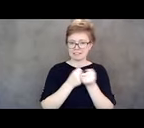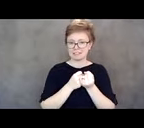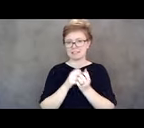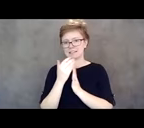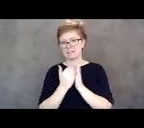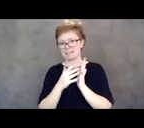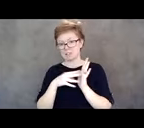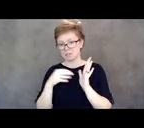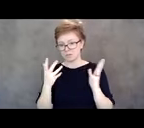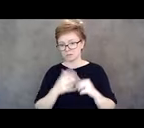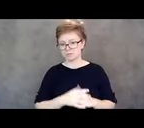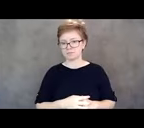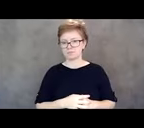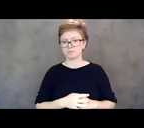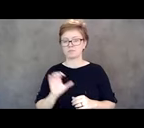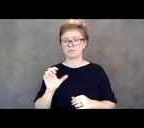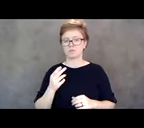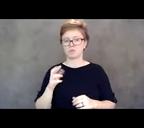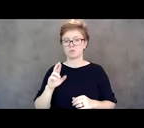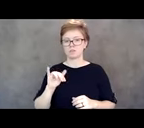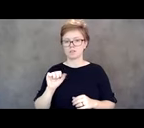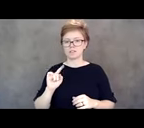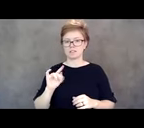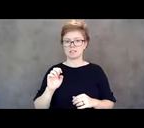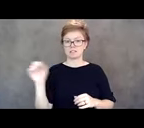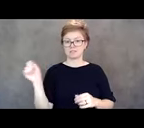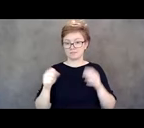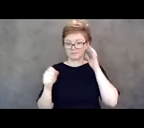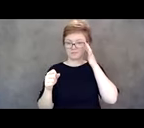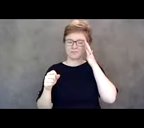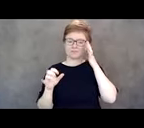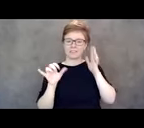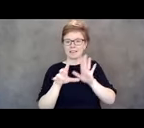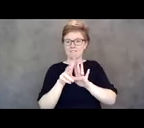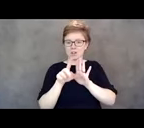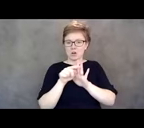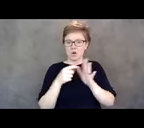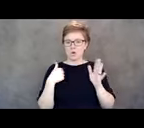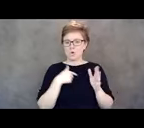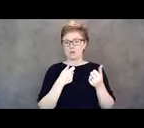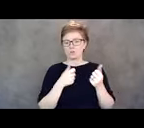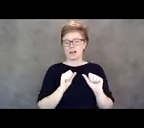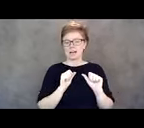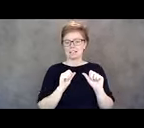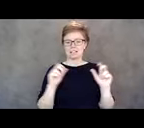Yeah, absolutely. In that video we tried to edit her video down. She was so incredible,